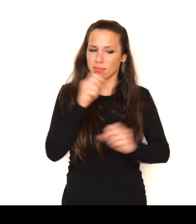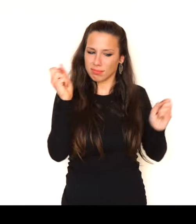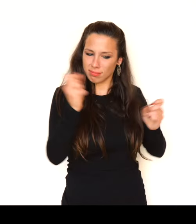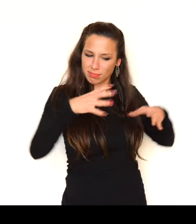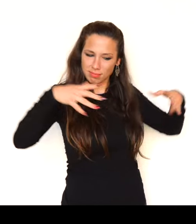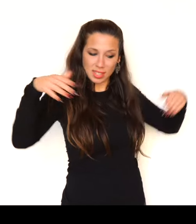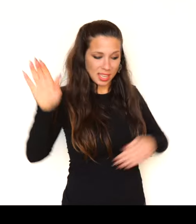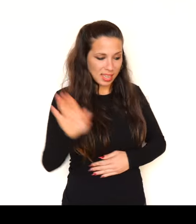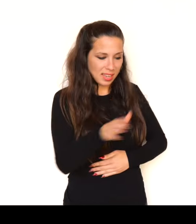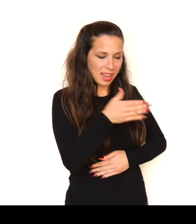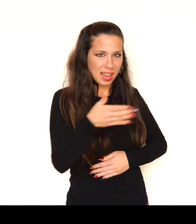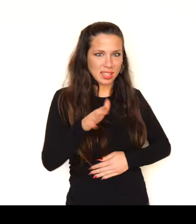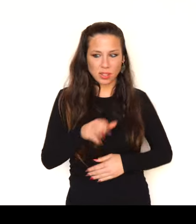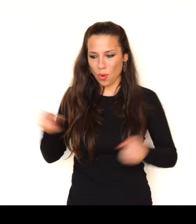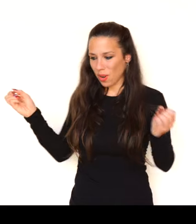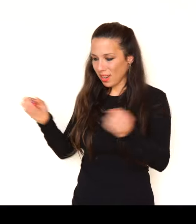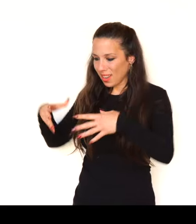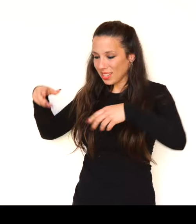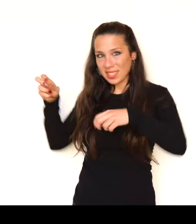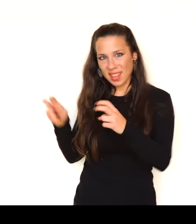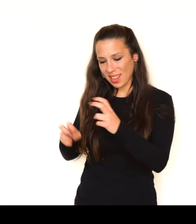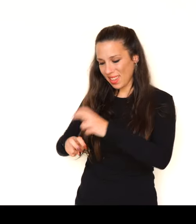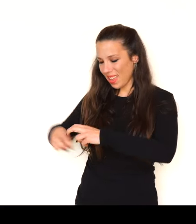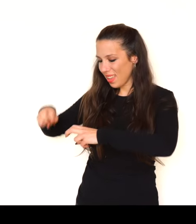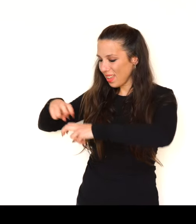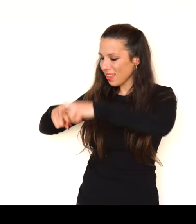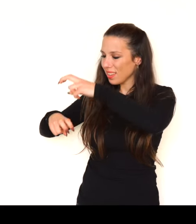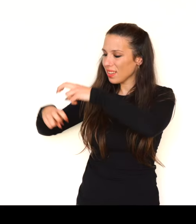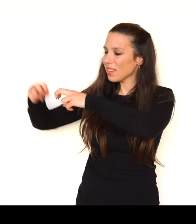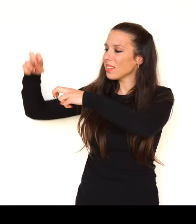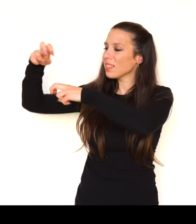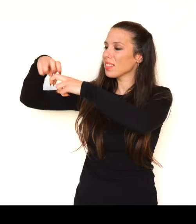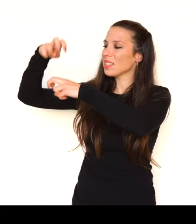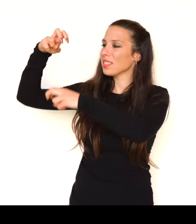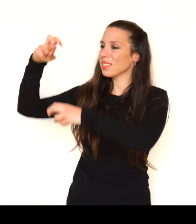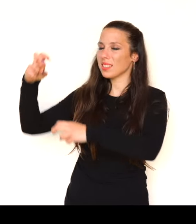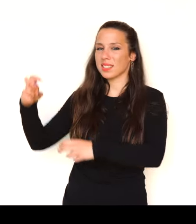ballerinas or “castellers”.